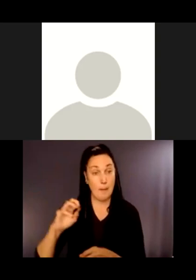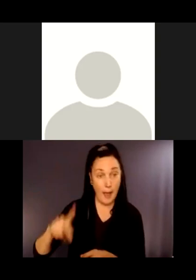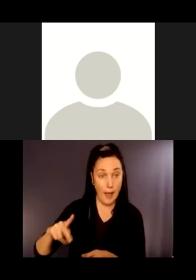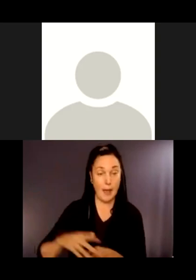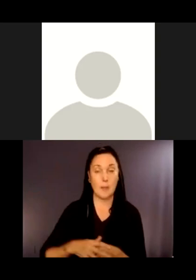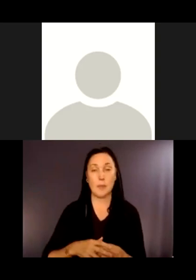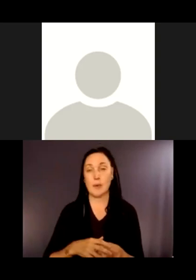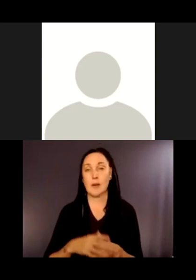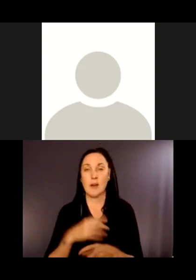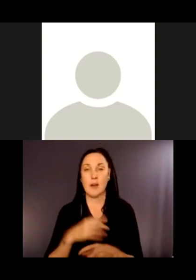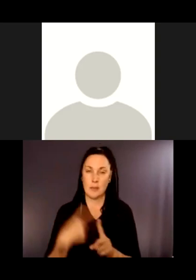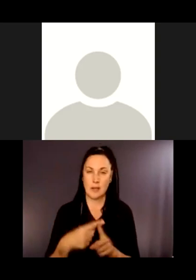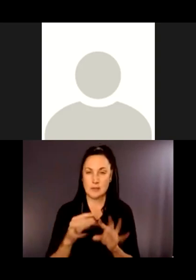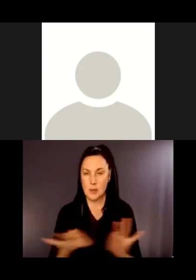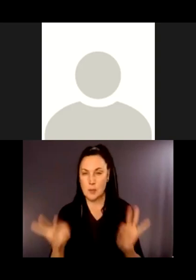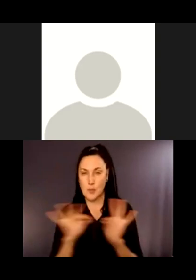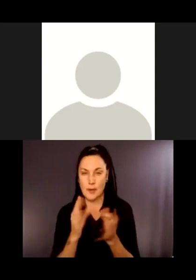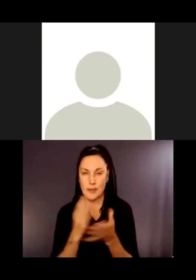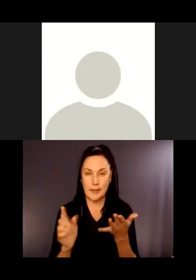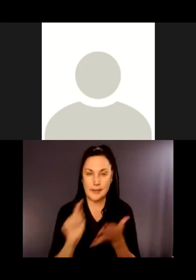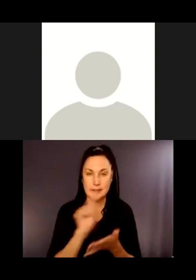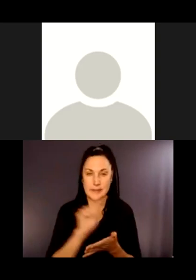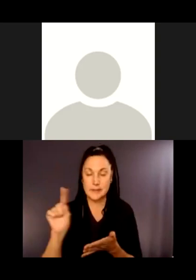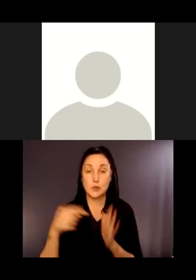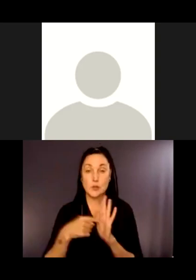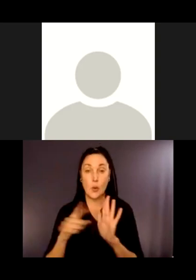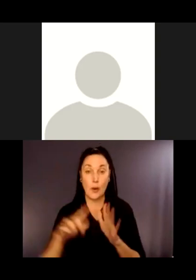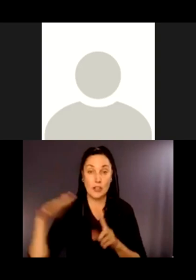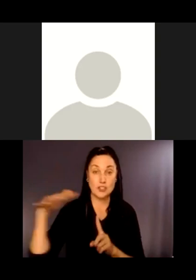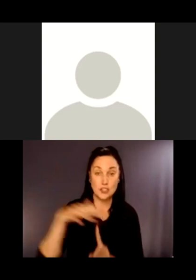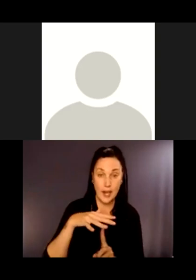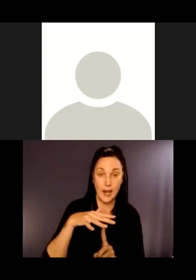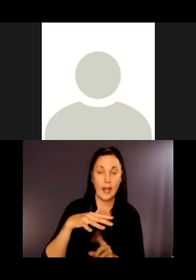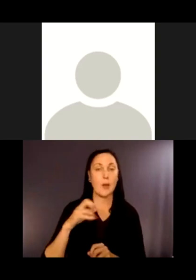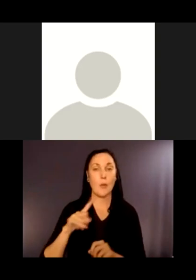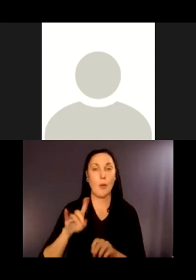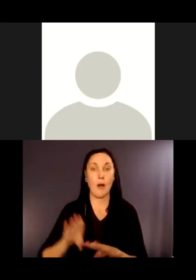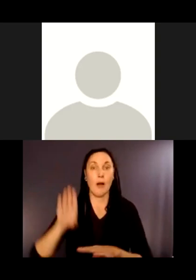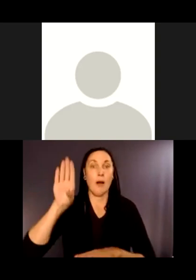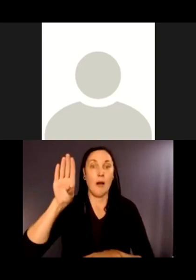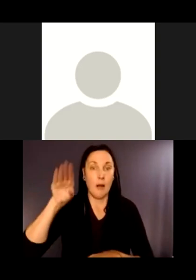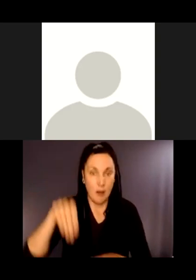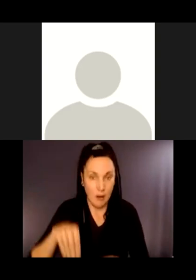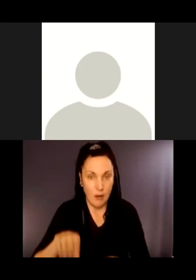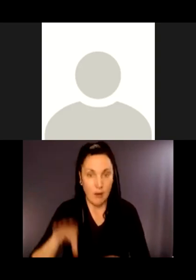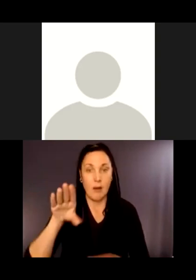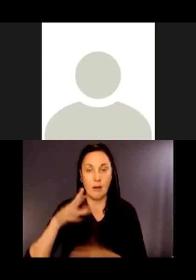like benches, where there's shade, elevation changes, et cetera, emergency contact information and any other